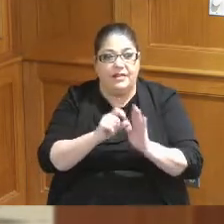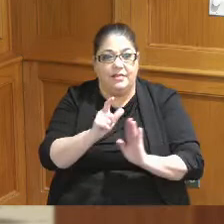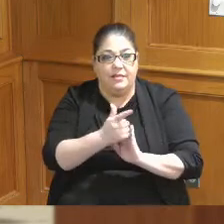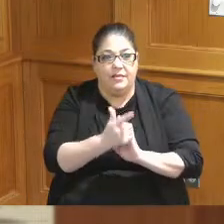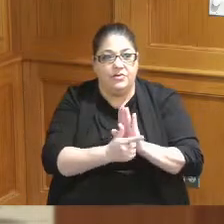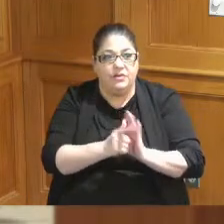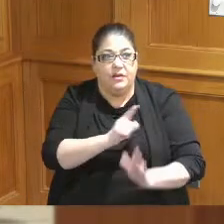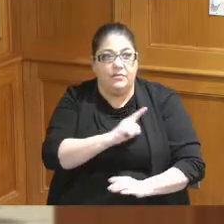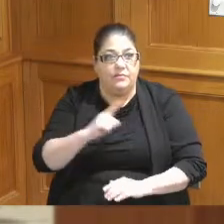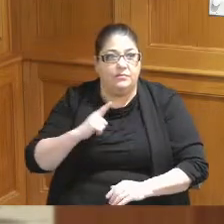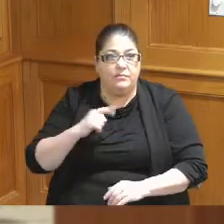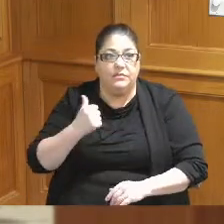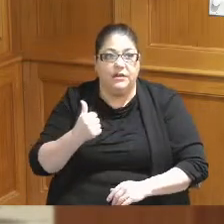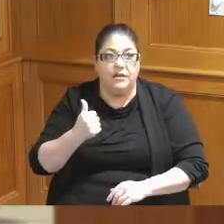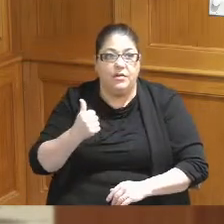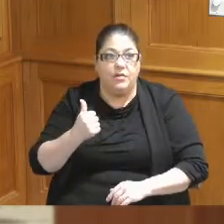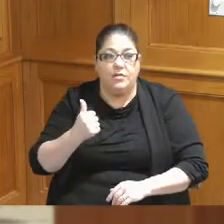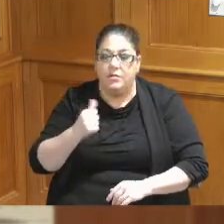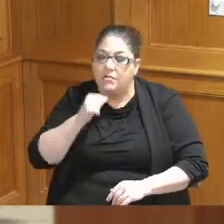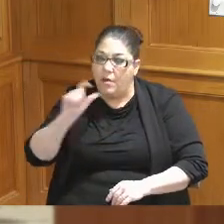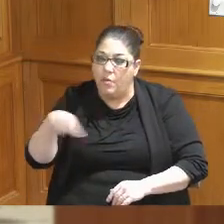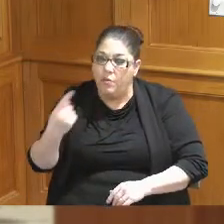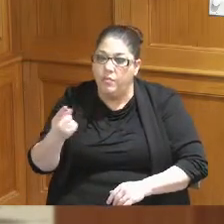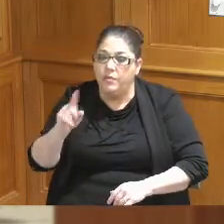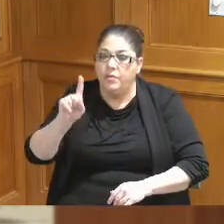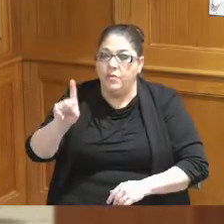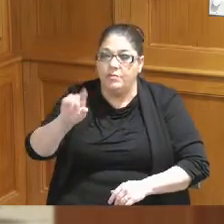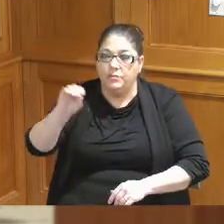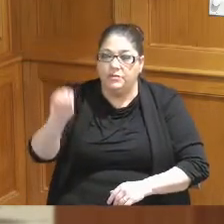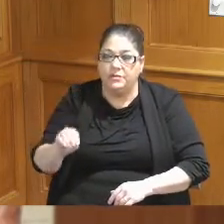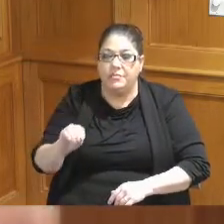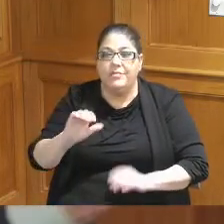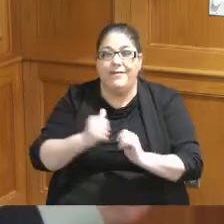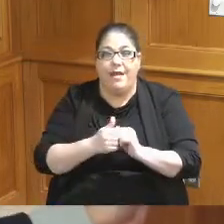is not only the one percent but also includes how we put the financing plan which we do have